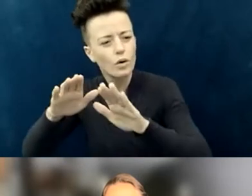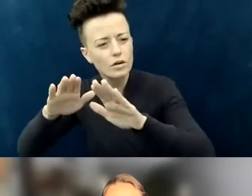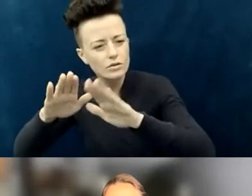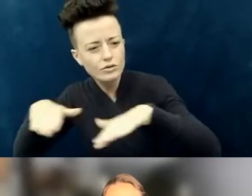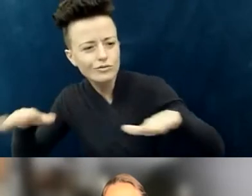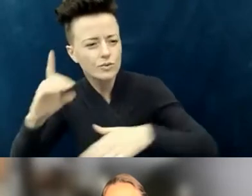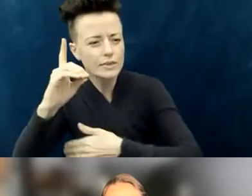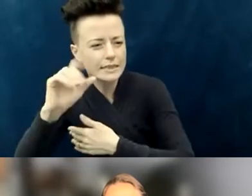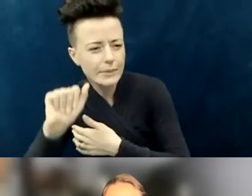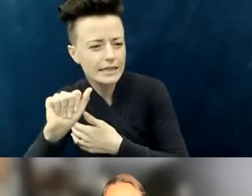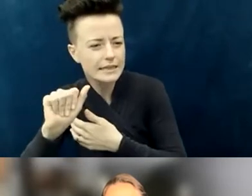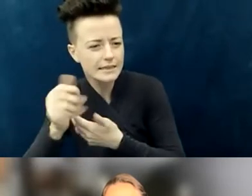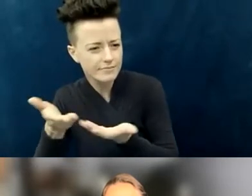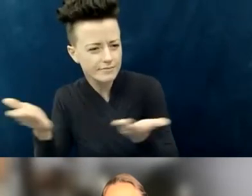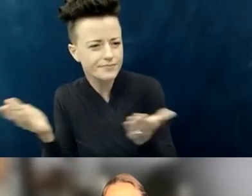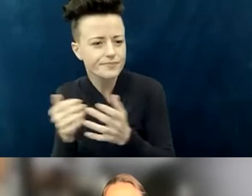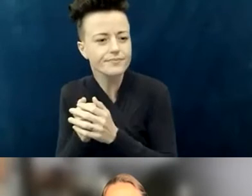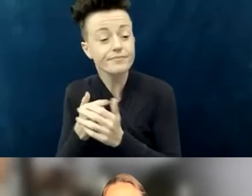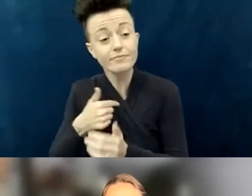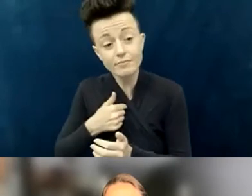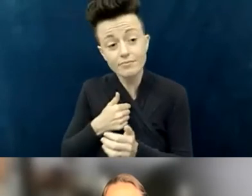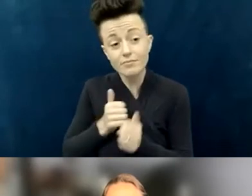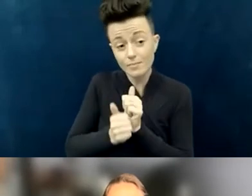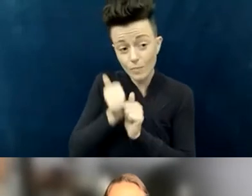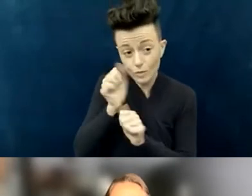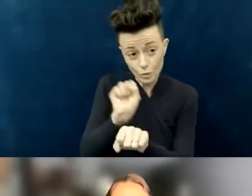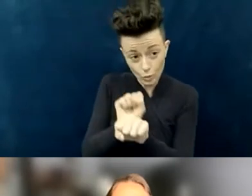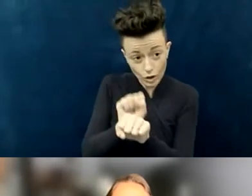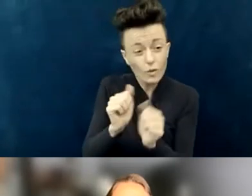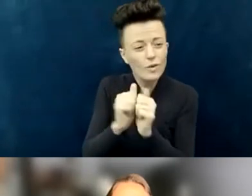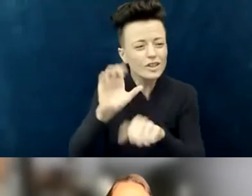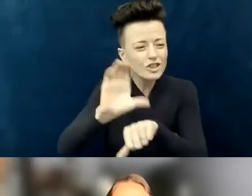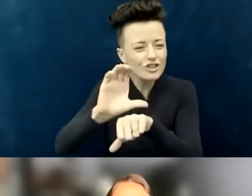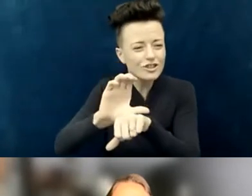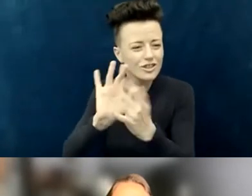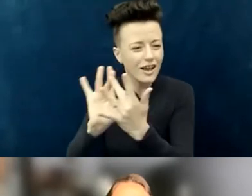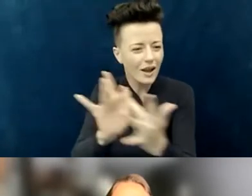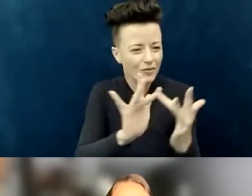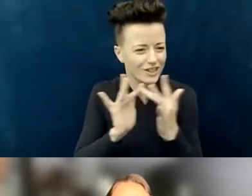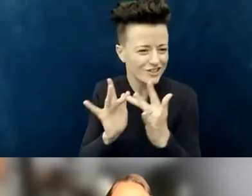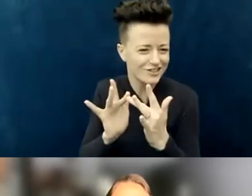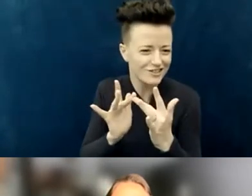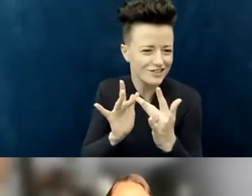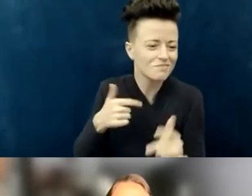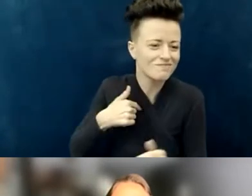I primarily serve with our church outreach ministry, so I get to travel all around the country